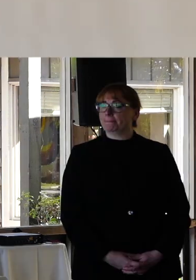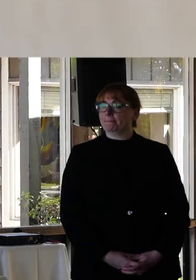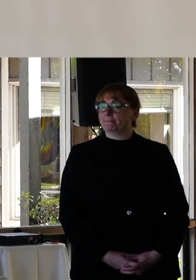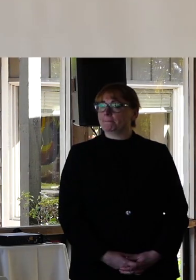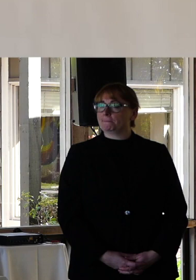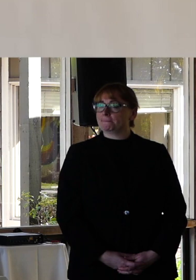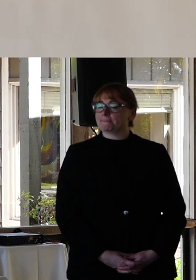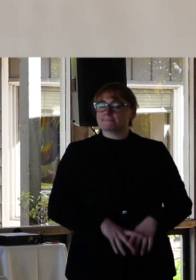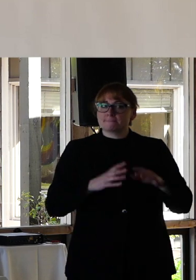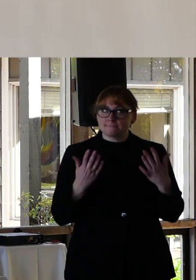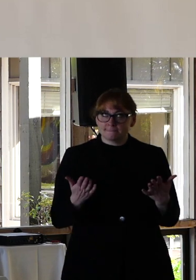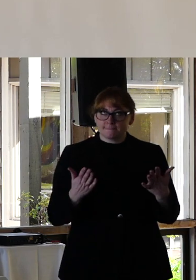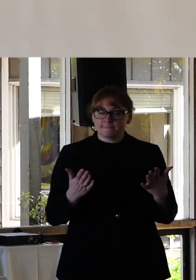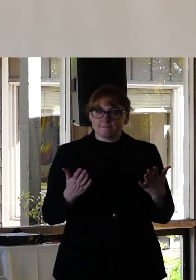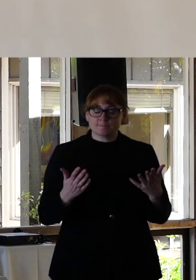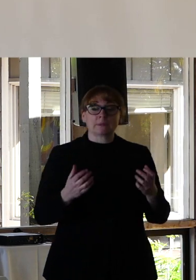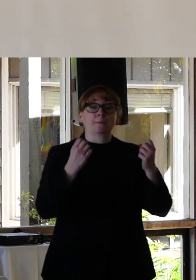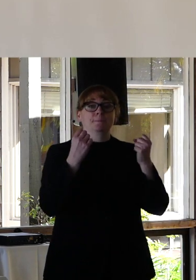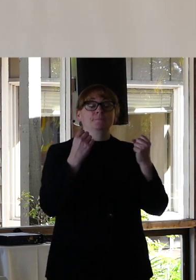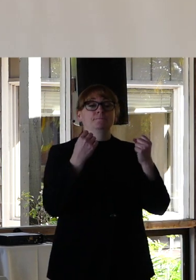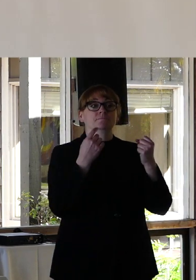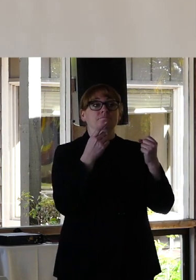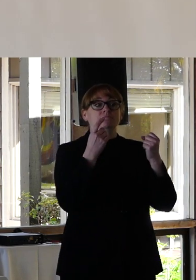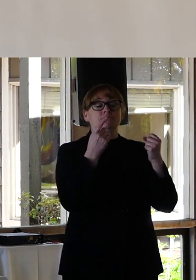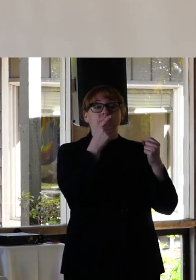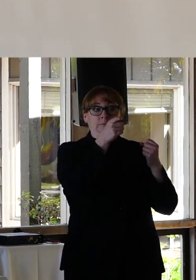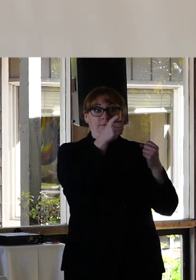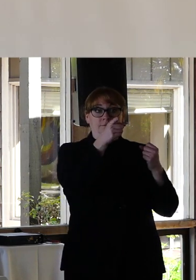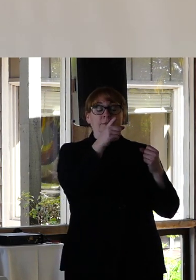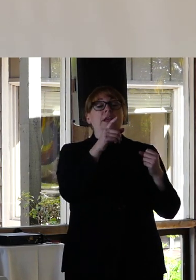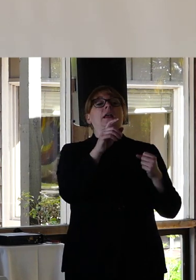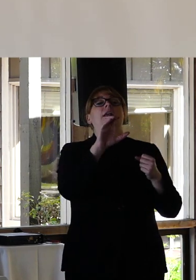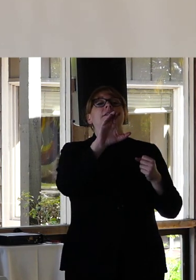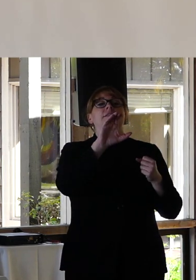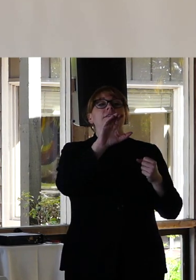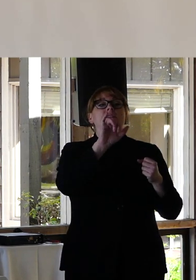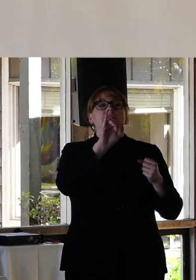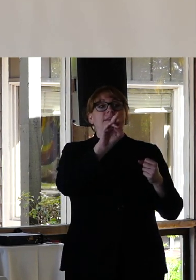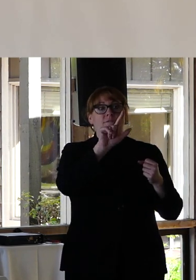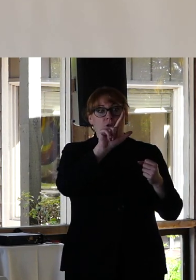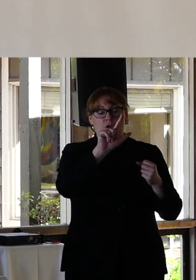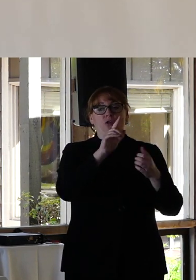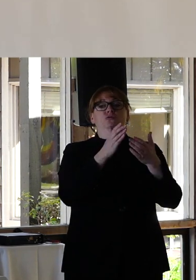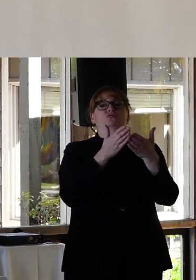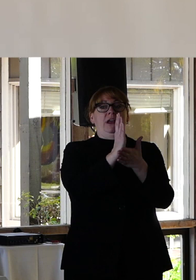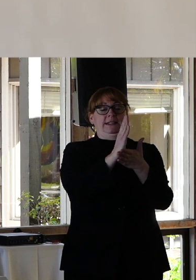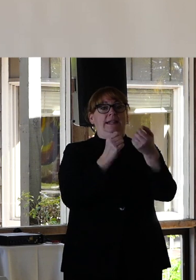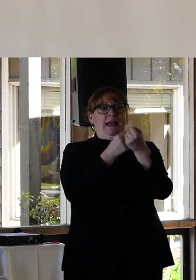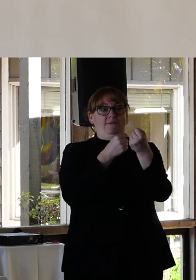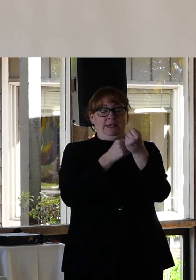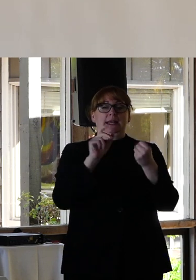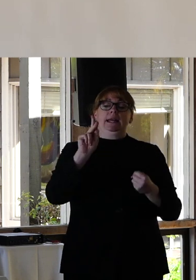So Kimberly, well, black civil rights advocate and Columbia Law professor Kimberly W. Crenshaw